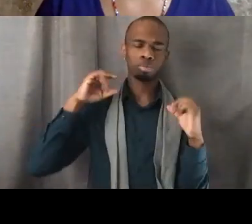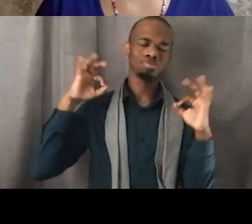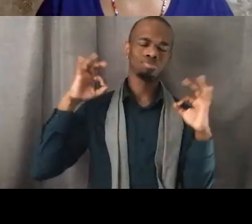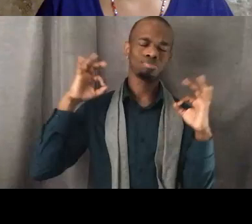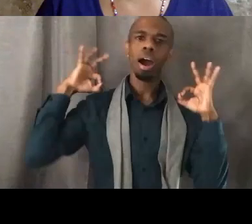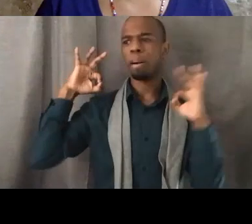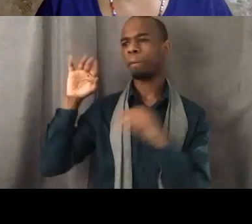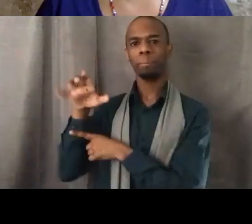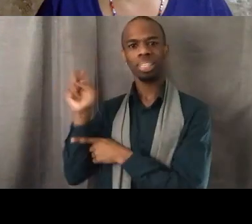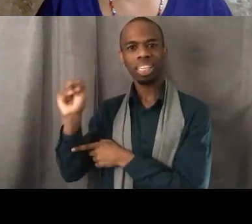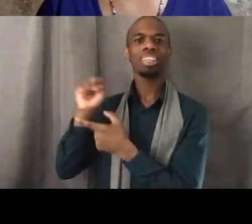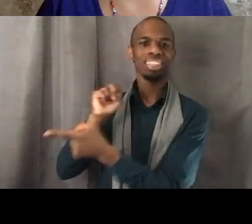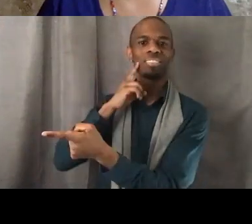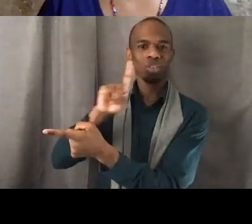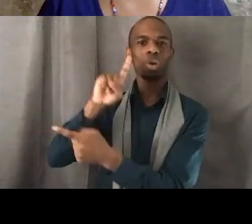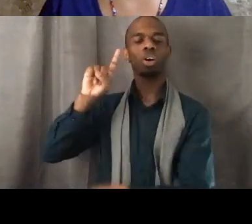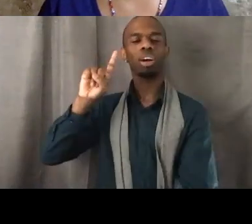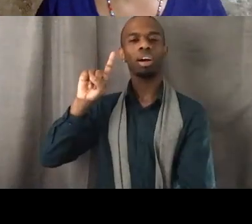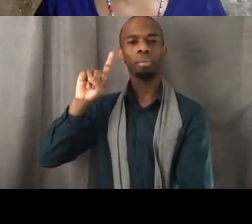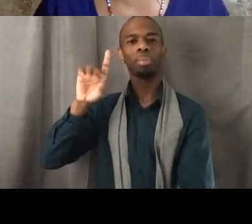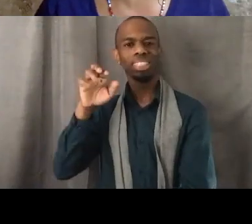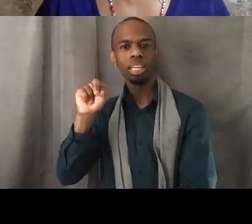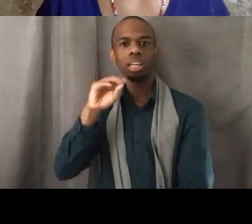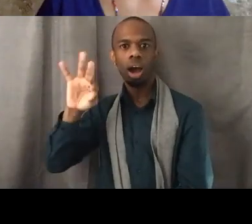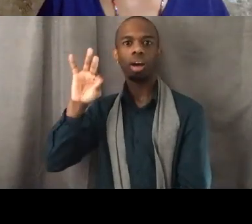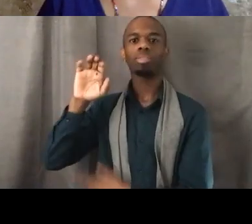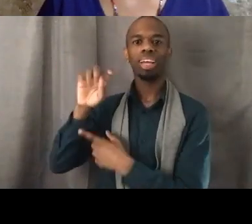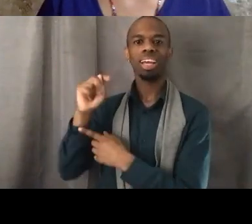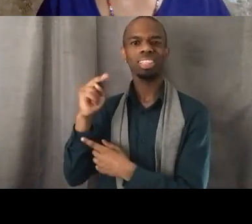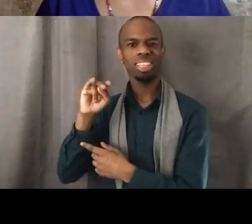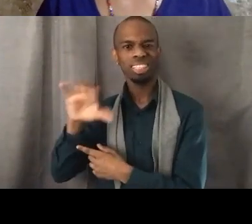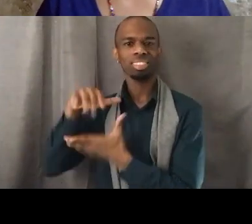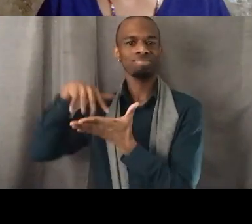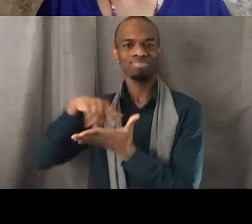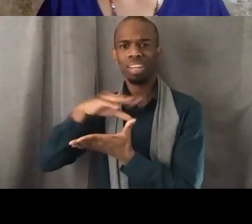who's completely down with movement, who understands that ethnic studies should be